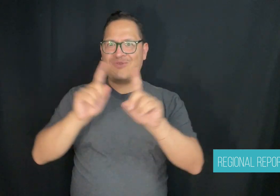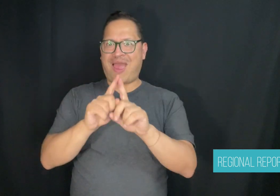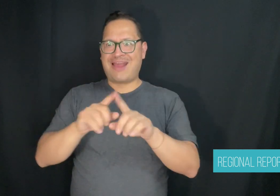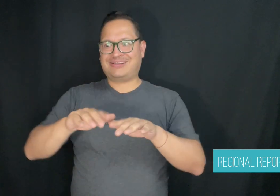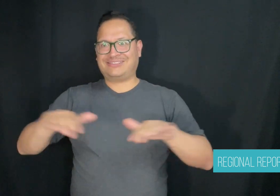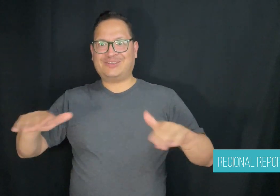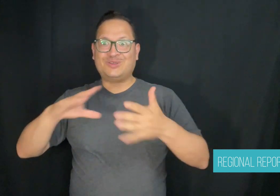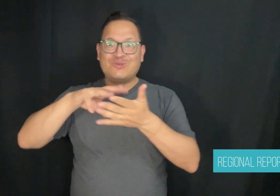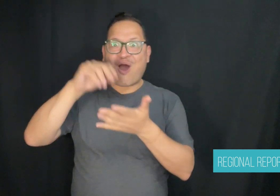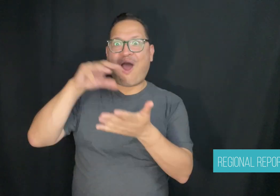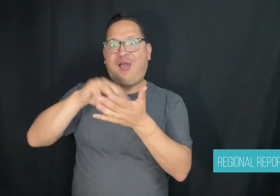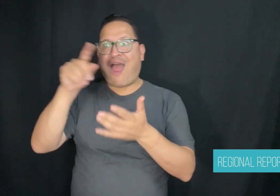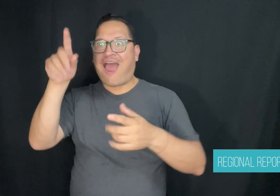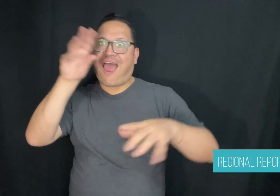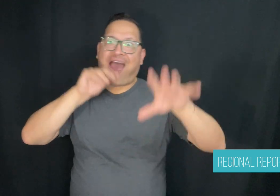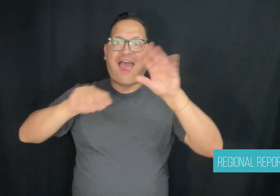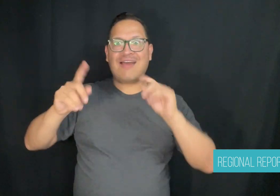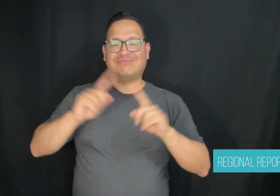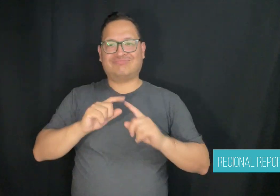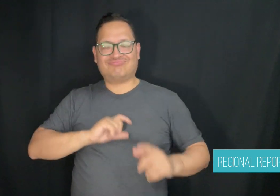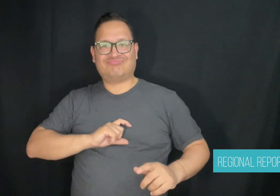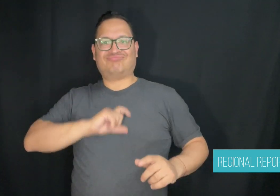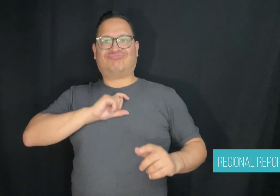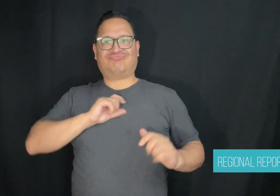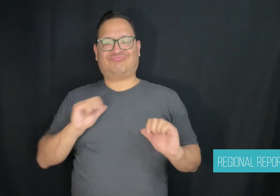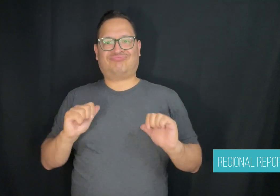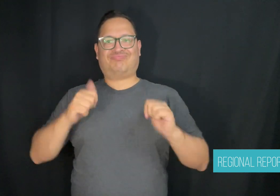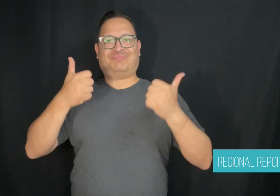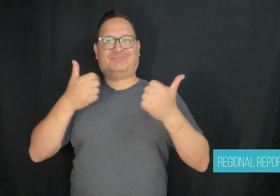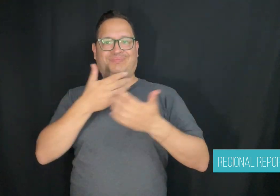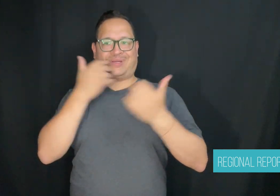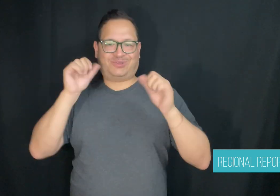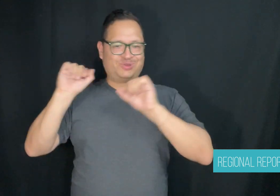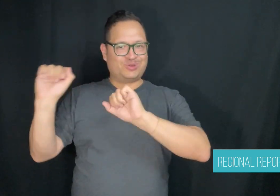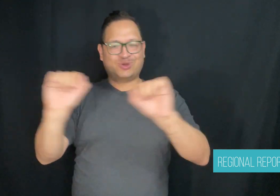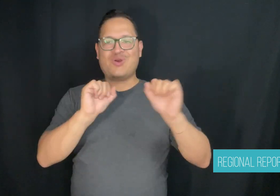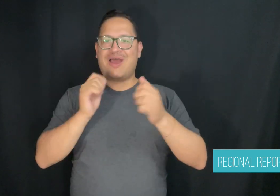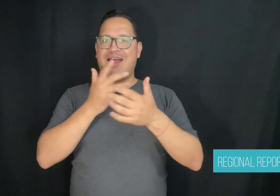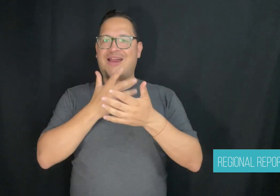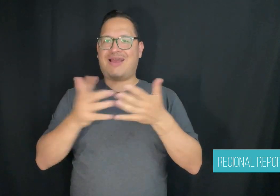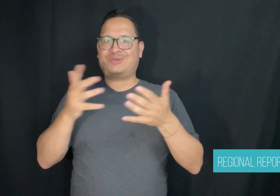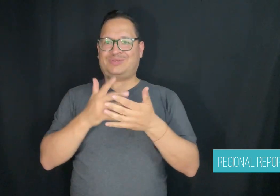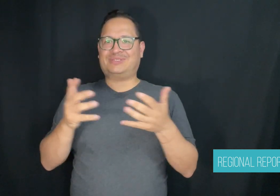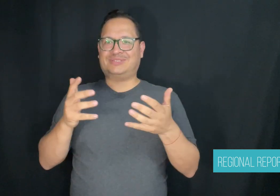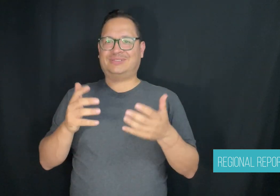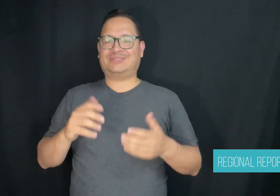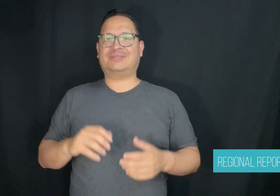for Allison during the school day as she learned the language.